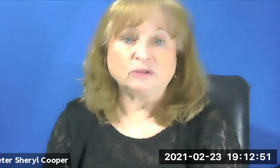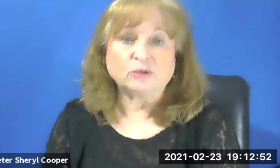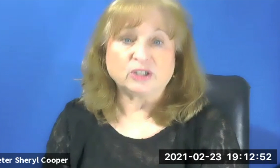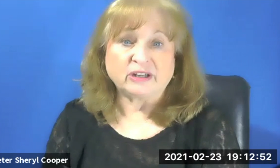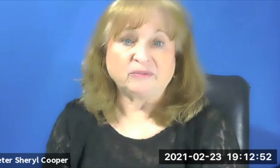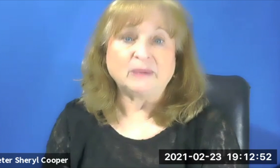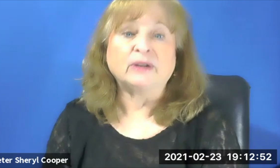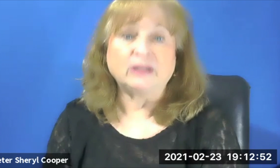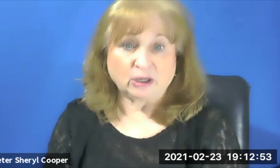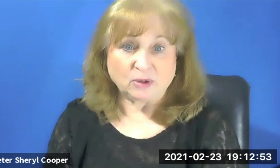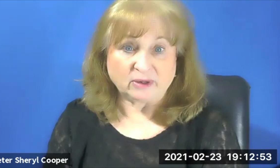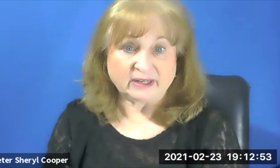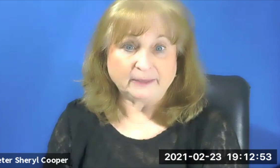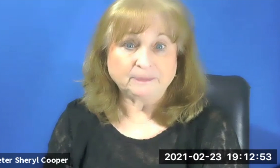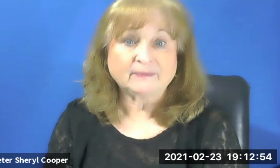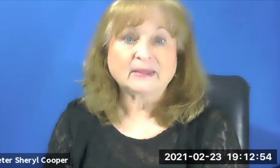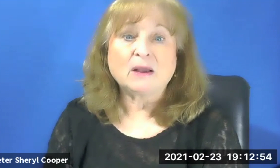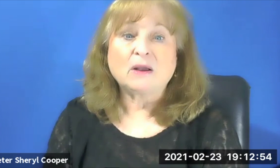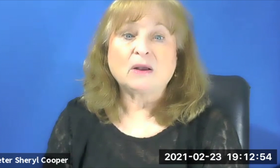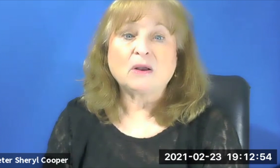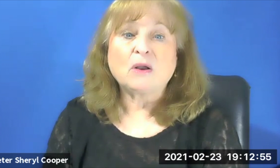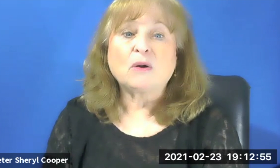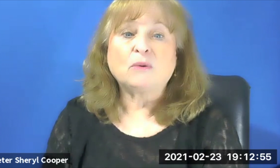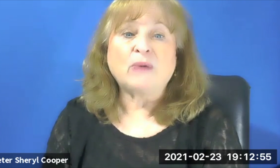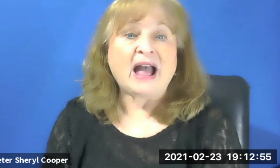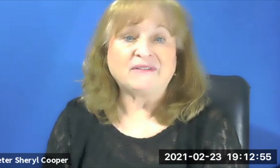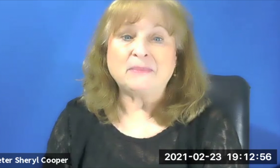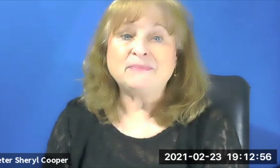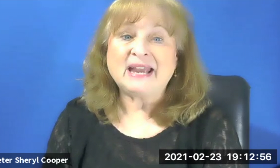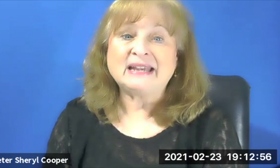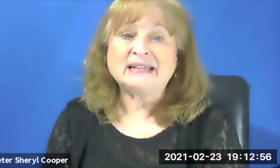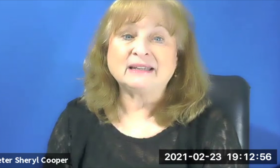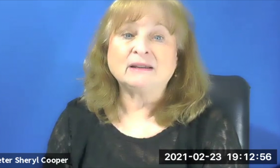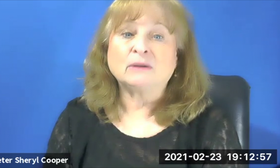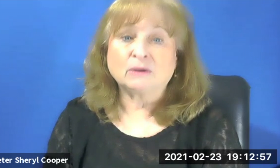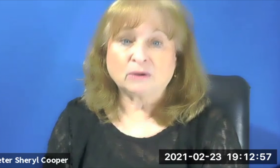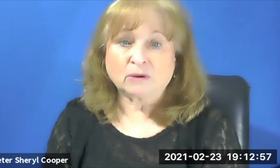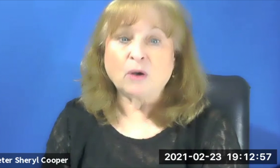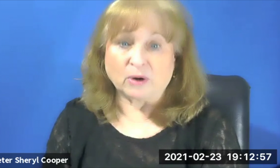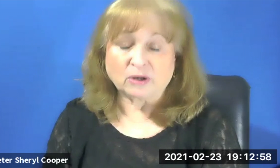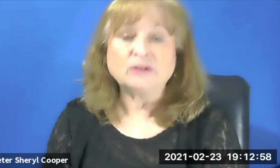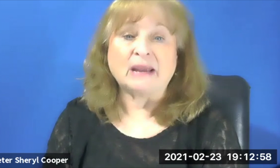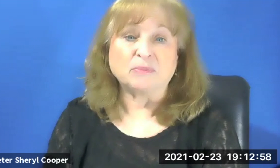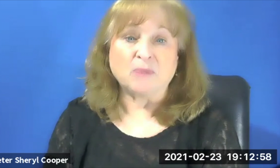Jewish deaf people in the community. I have an amazing co-worker named martdz that